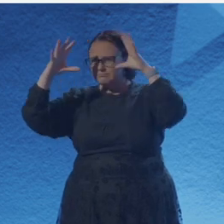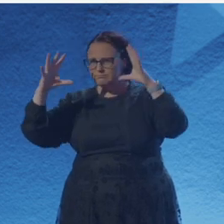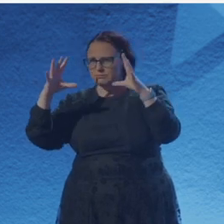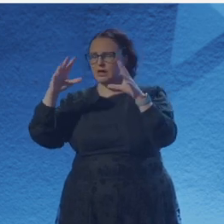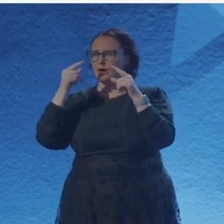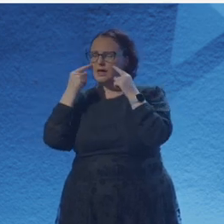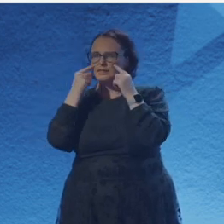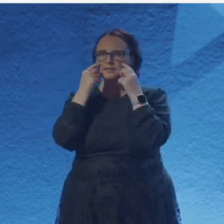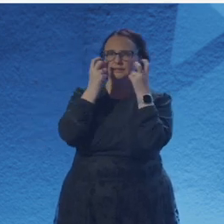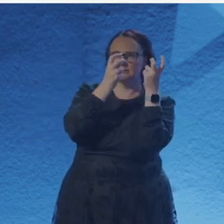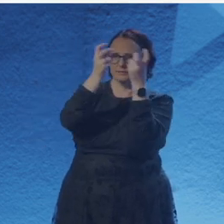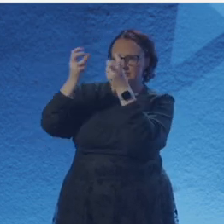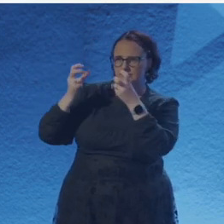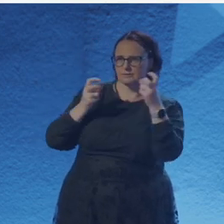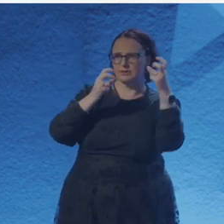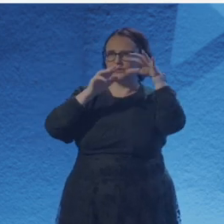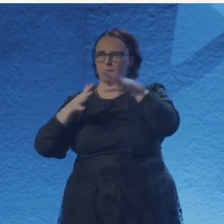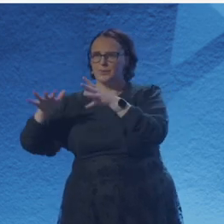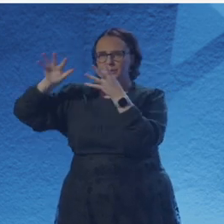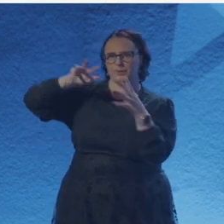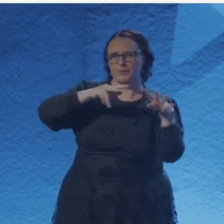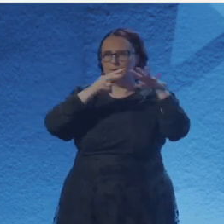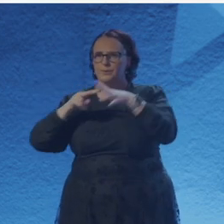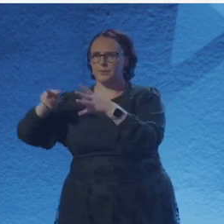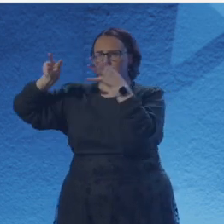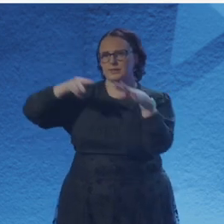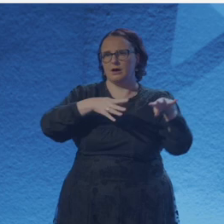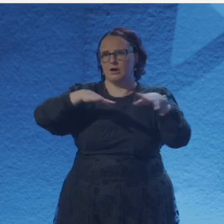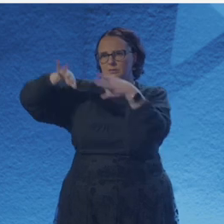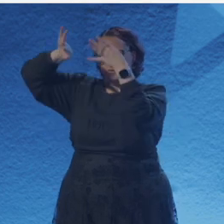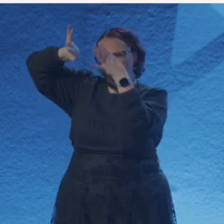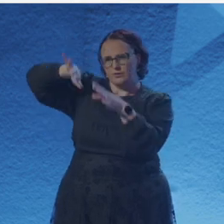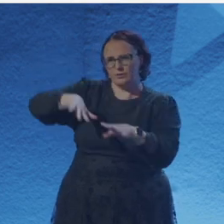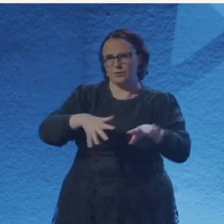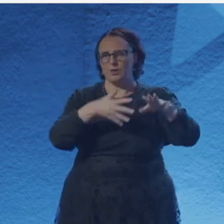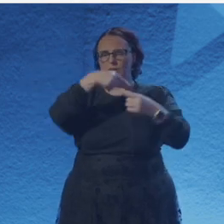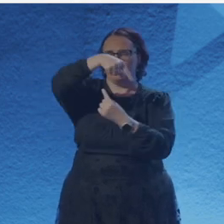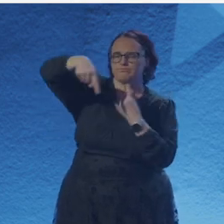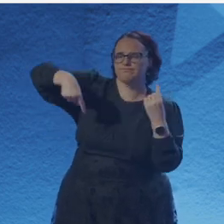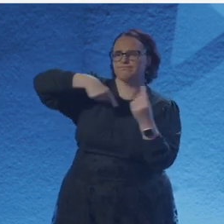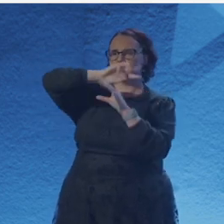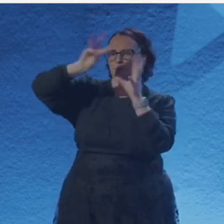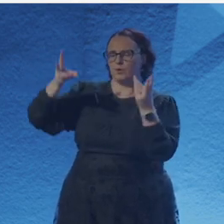in the precision point of potential destruction. Haven't we always been seer, soothsayer,